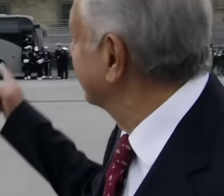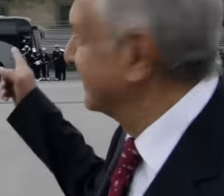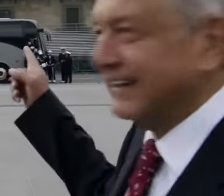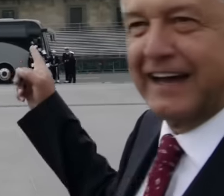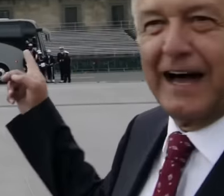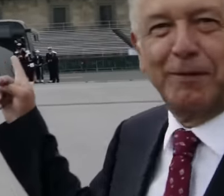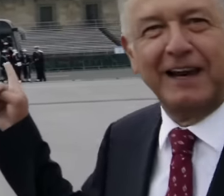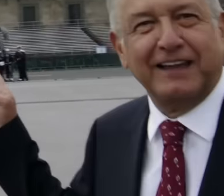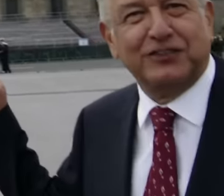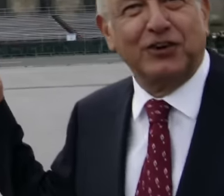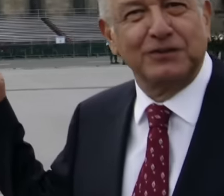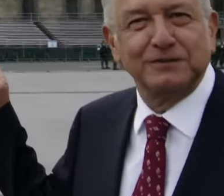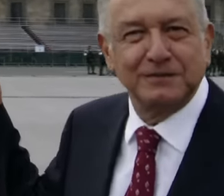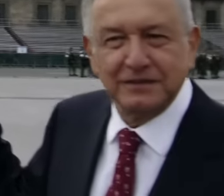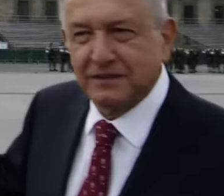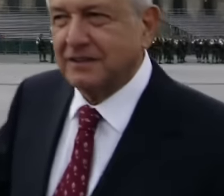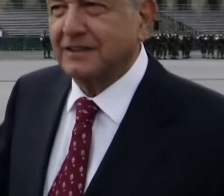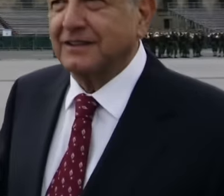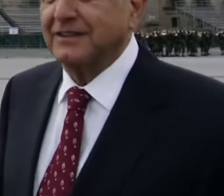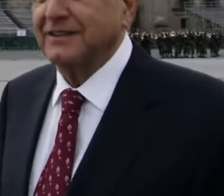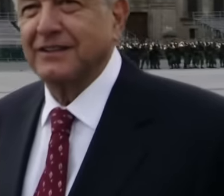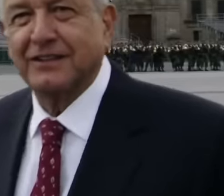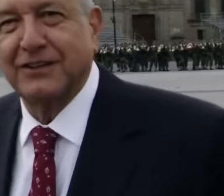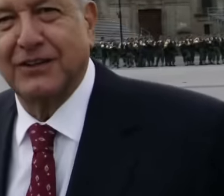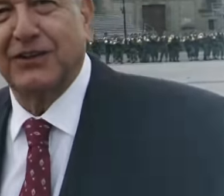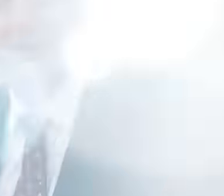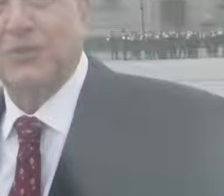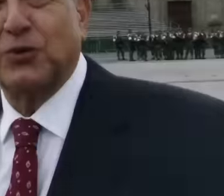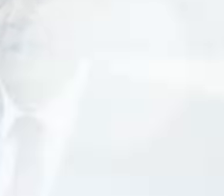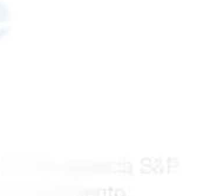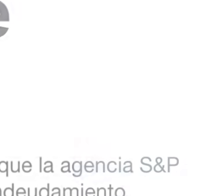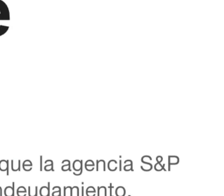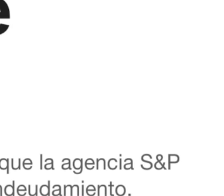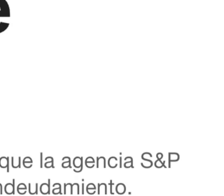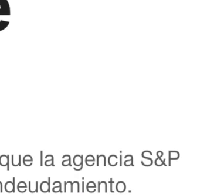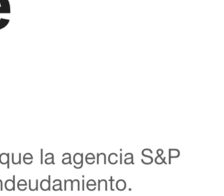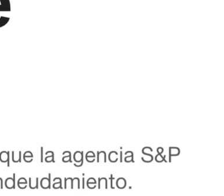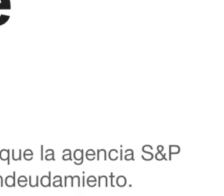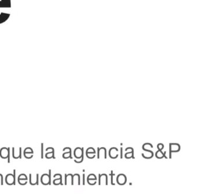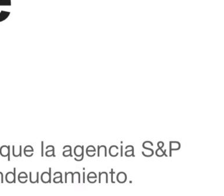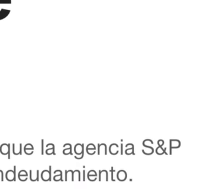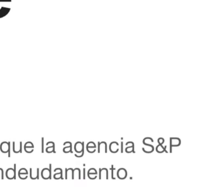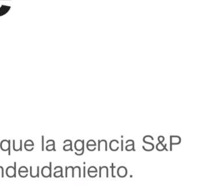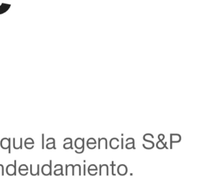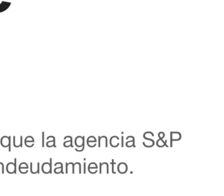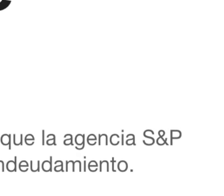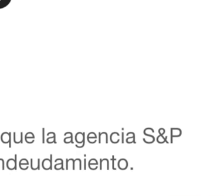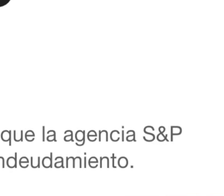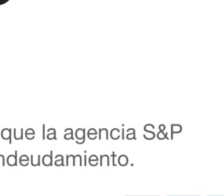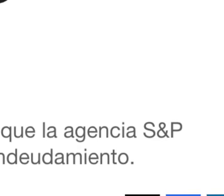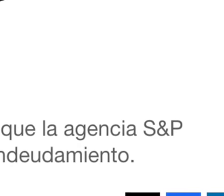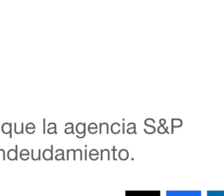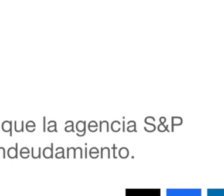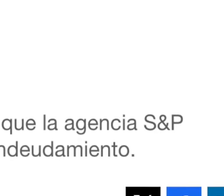National Palace today the traditional media no longer have credibility because the